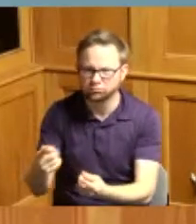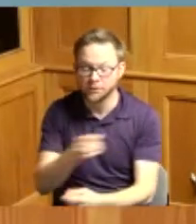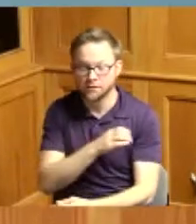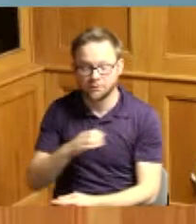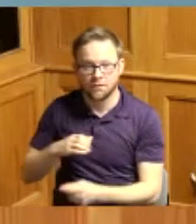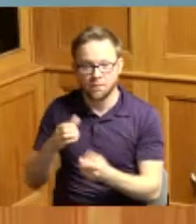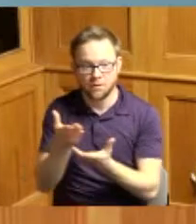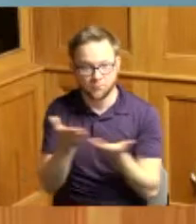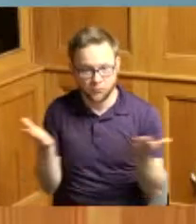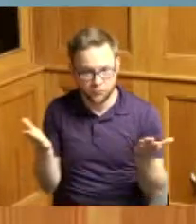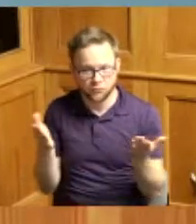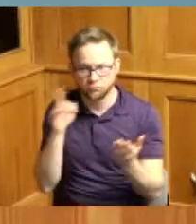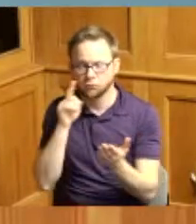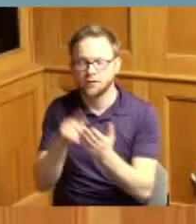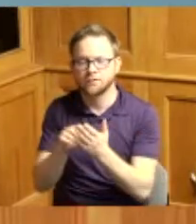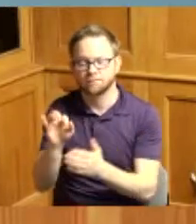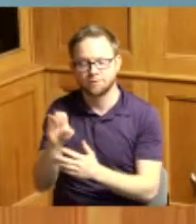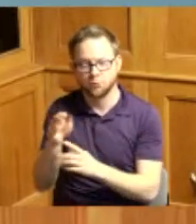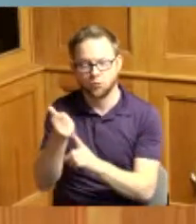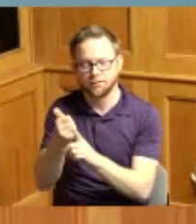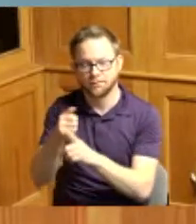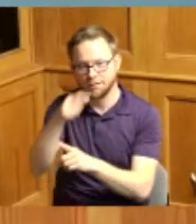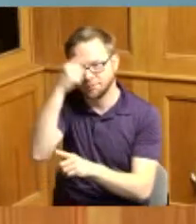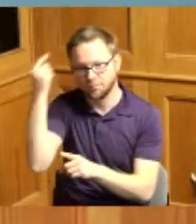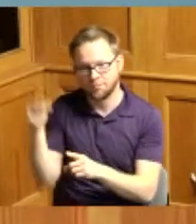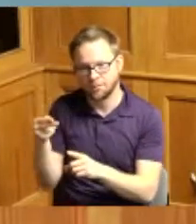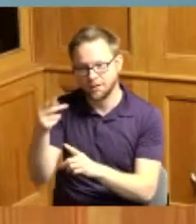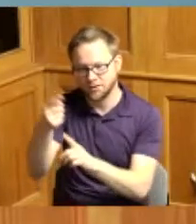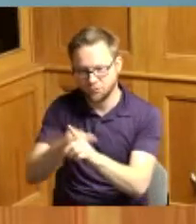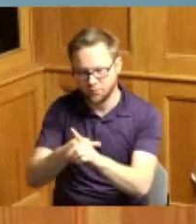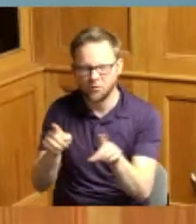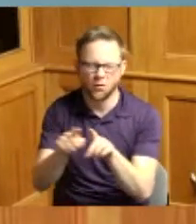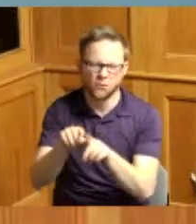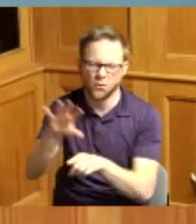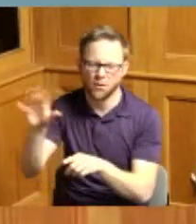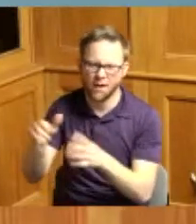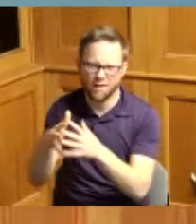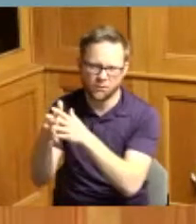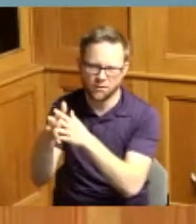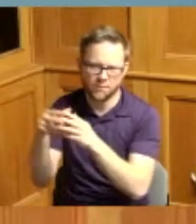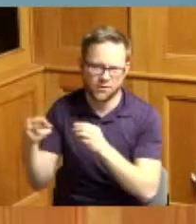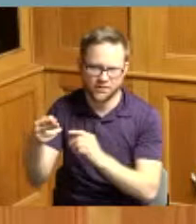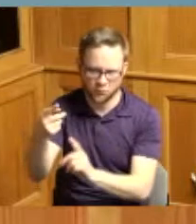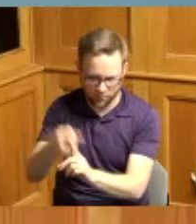recognized February as Black History Month also known as African American history month a time to